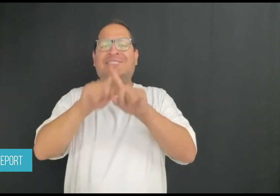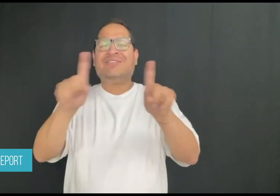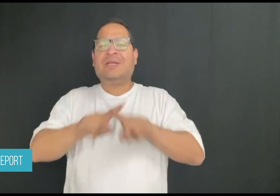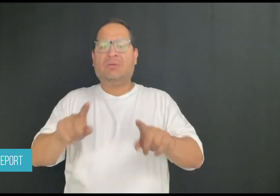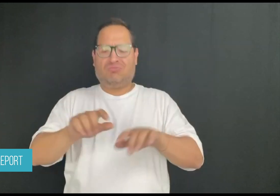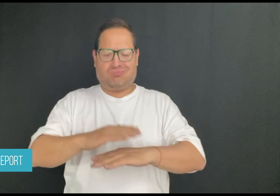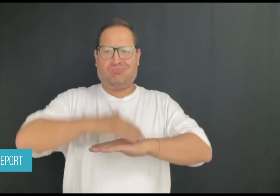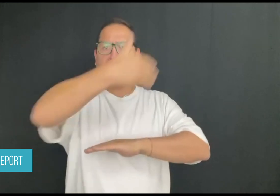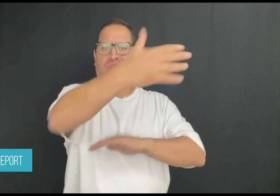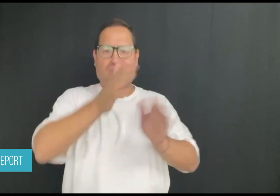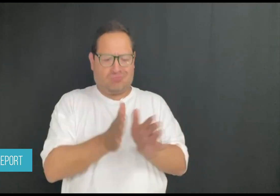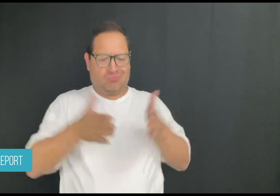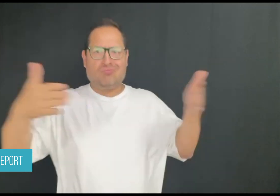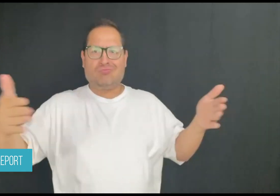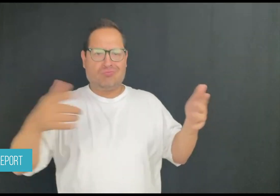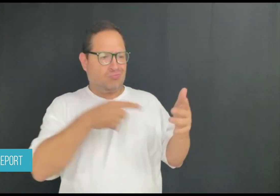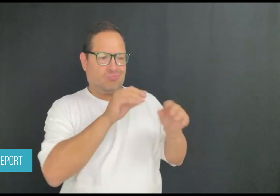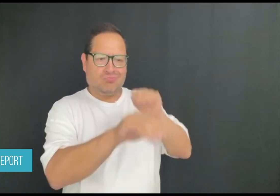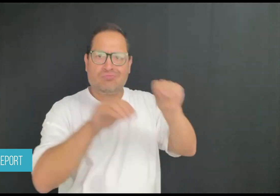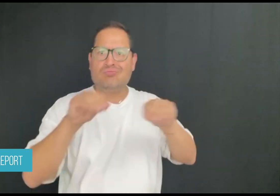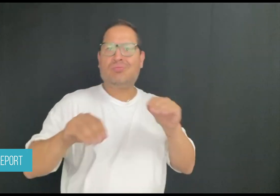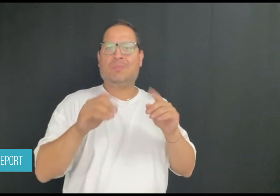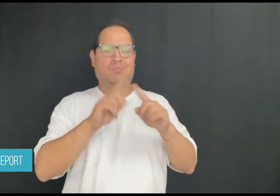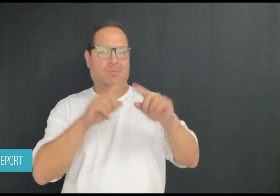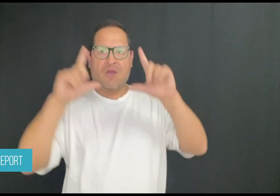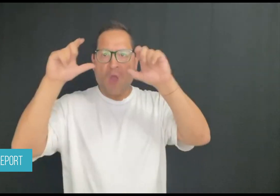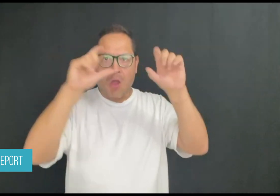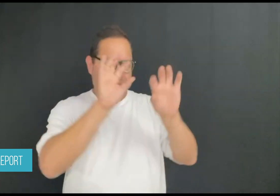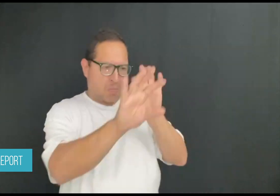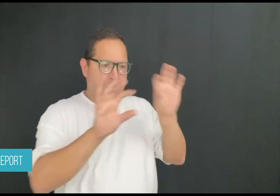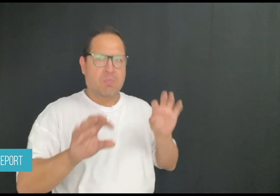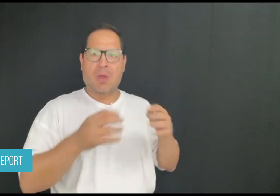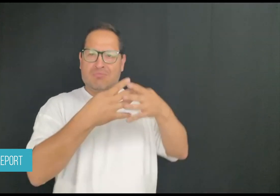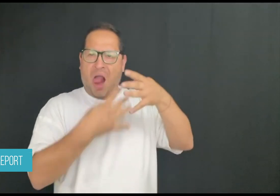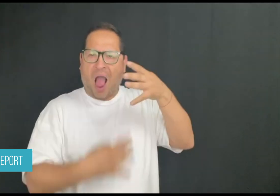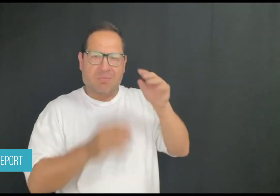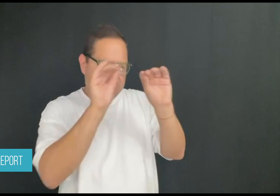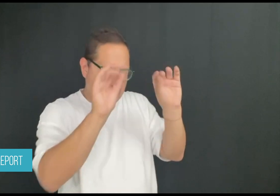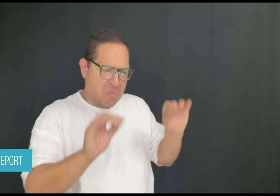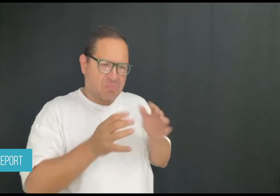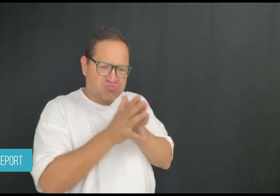of dioramas, photographs, and written descriptions.